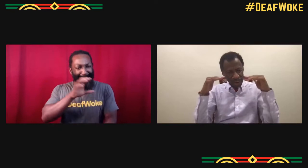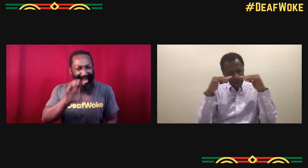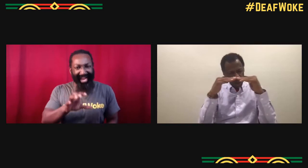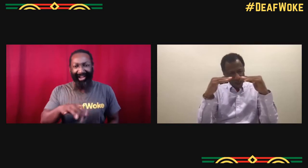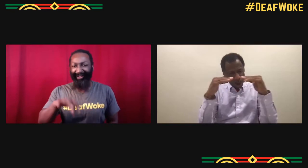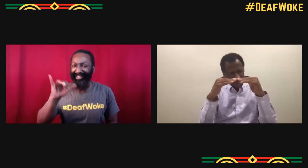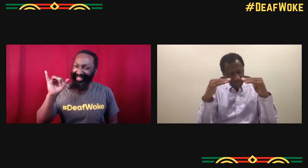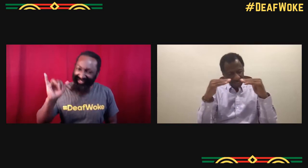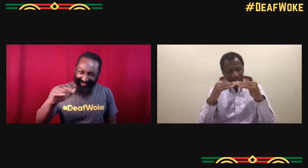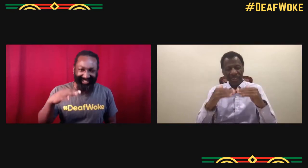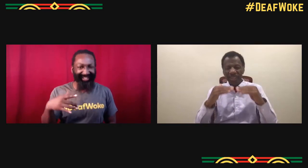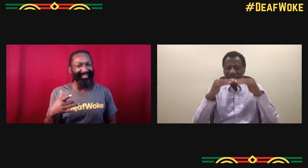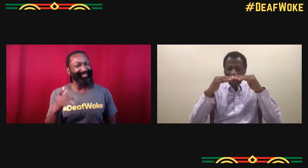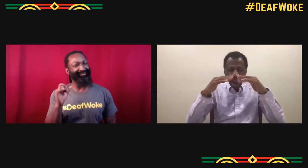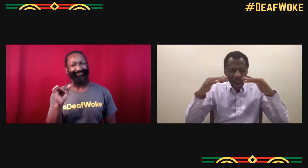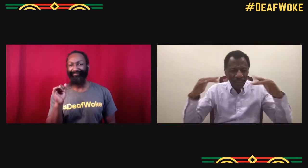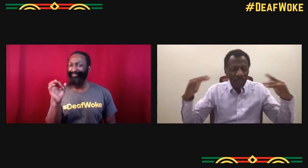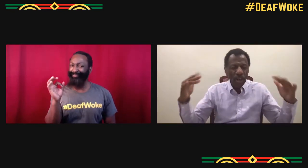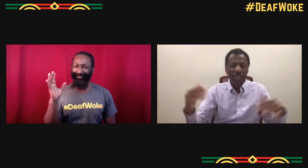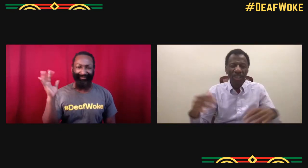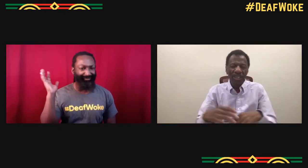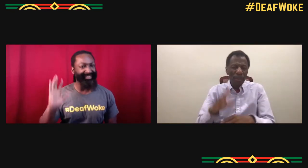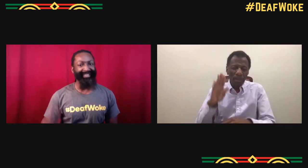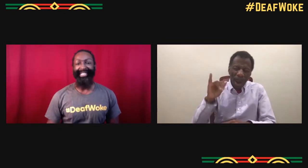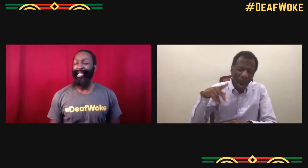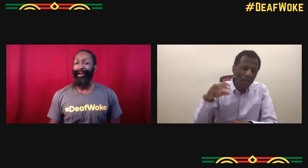and that's why it's so important to empower each other.